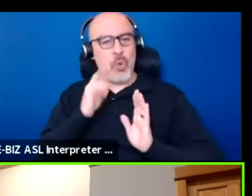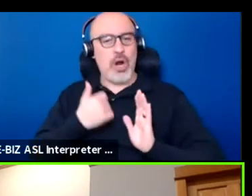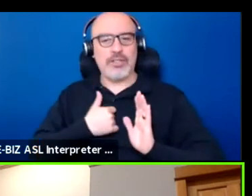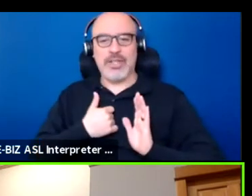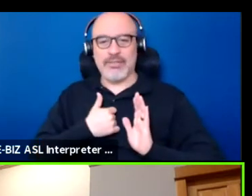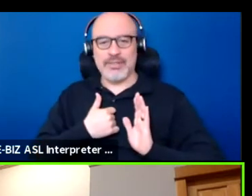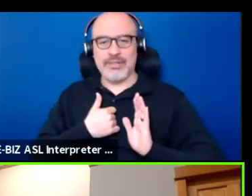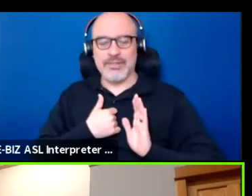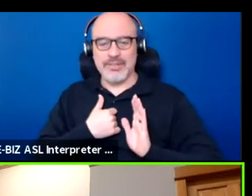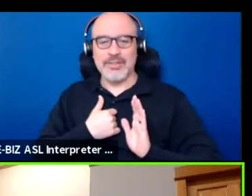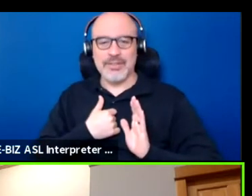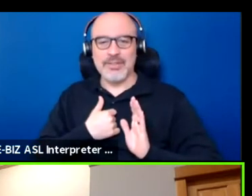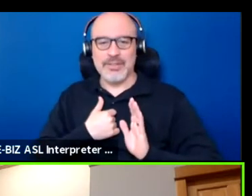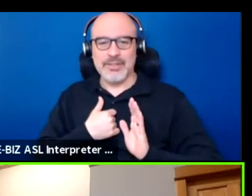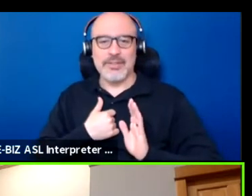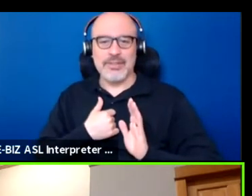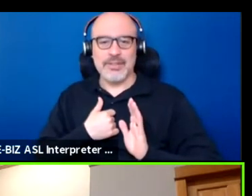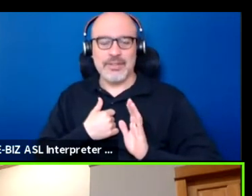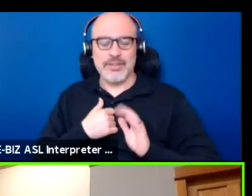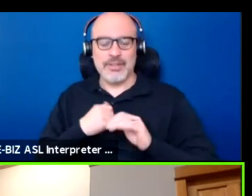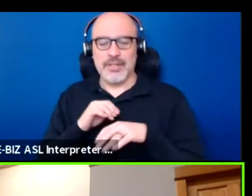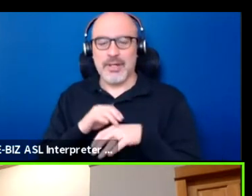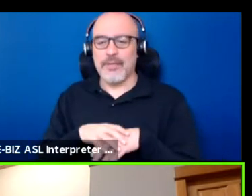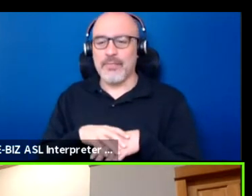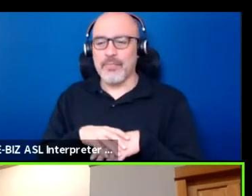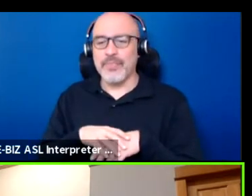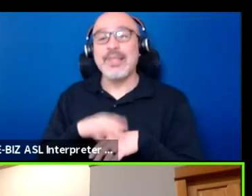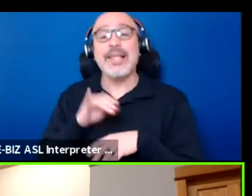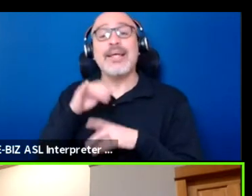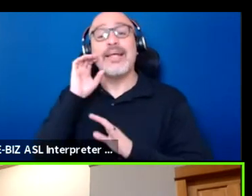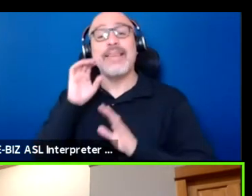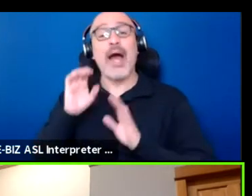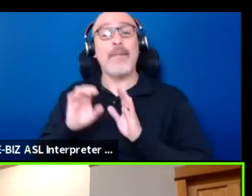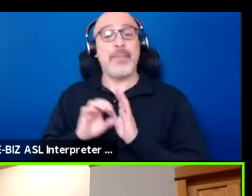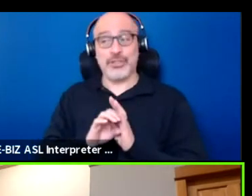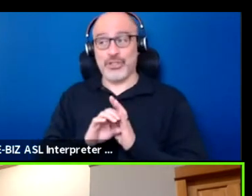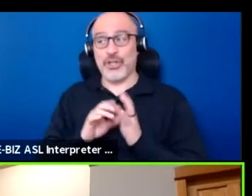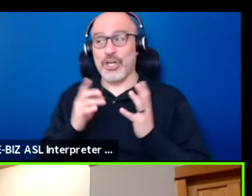to come back into our true selves, if you will, you know.